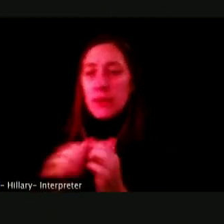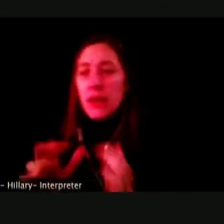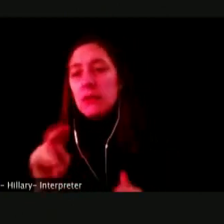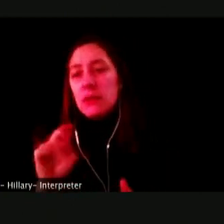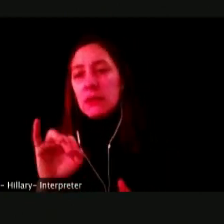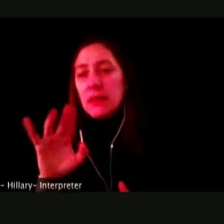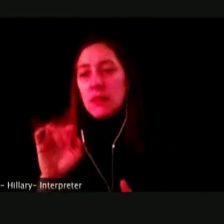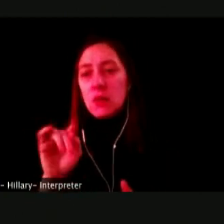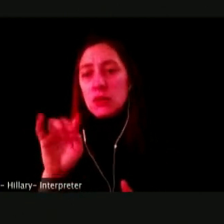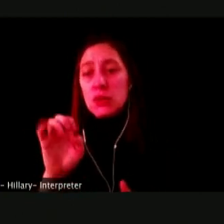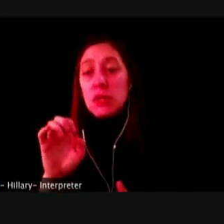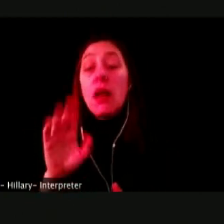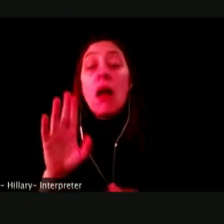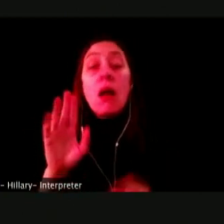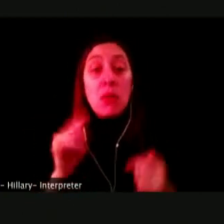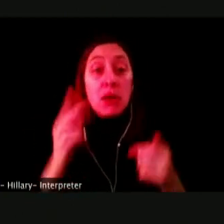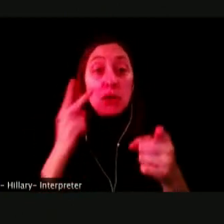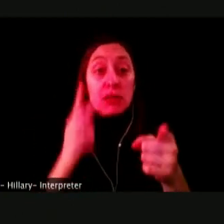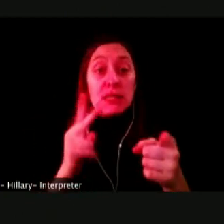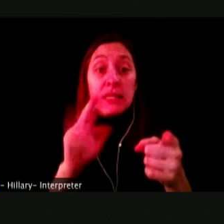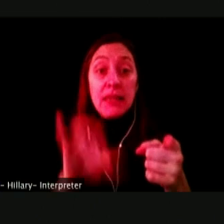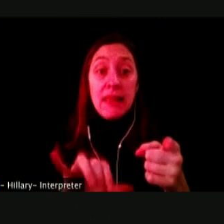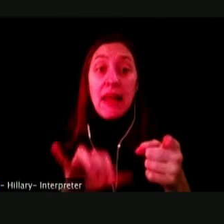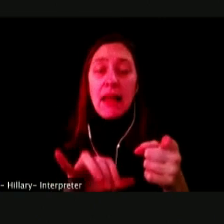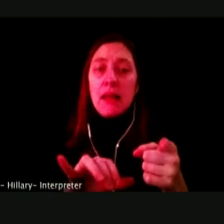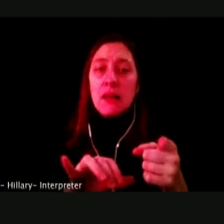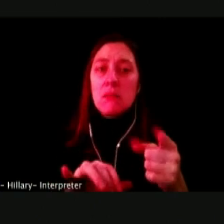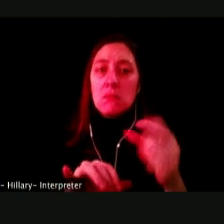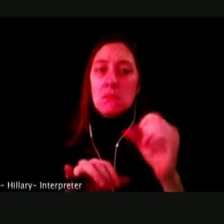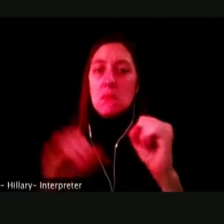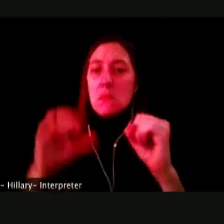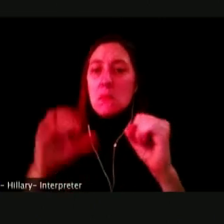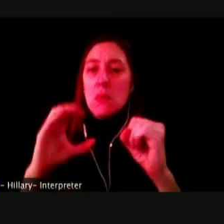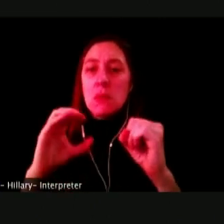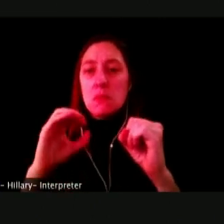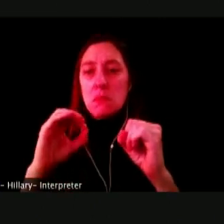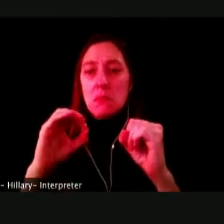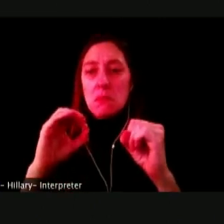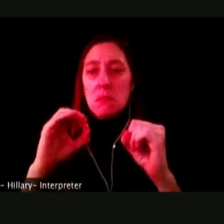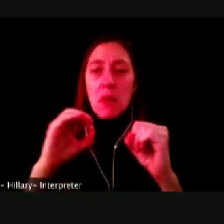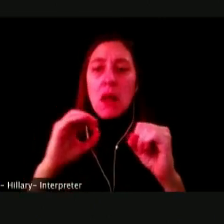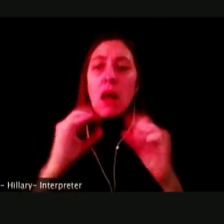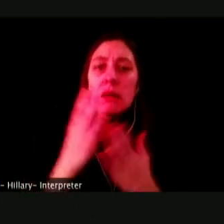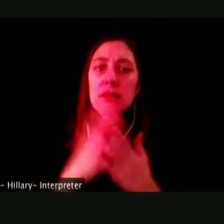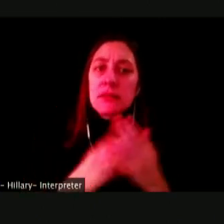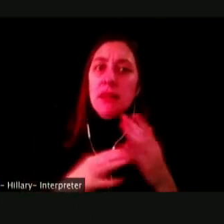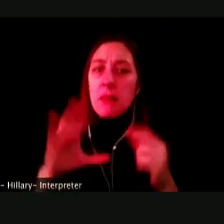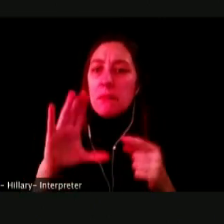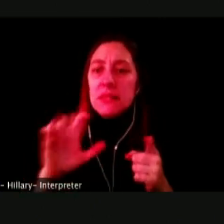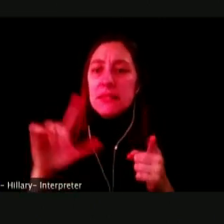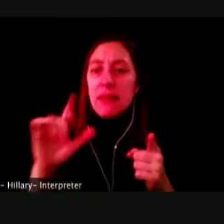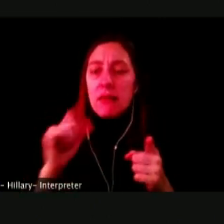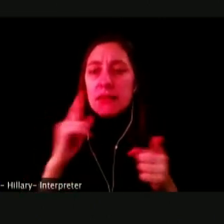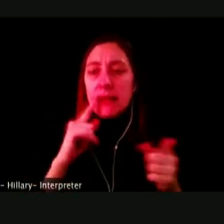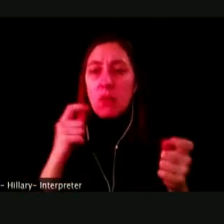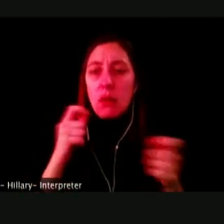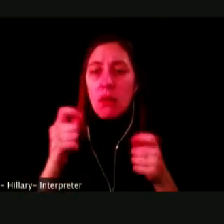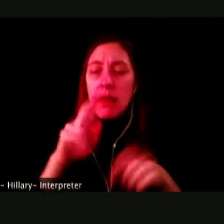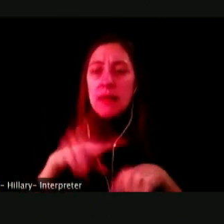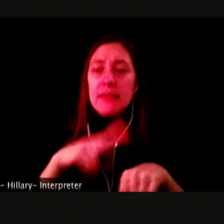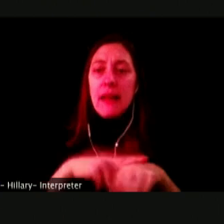WHEN YOU LOOK AT THIS, NATURAL IMMUNITY IN THE LUNGS.